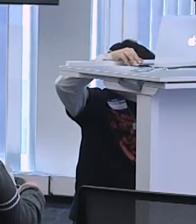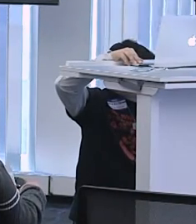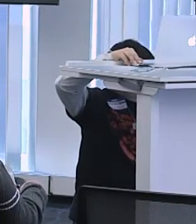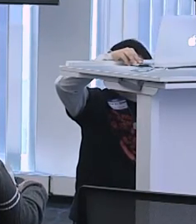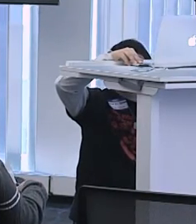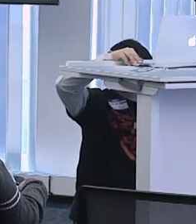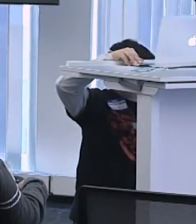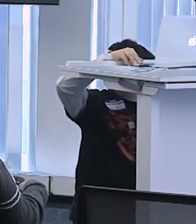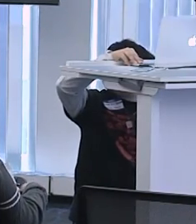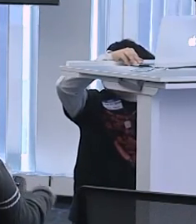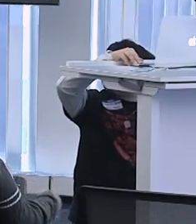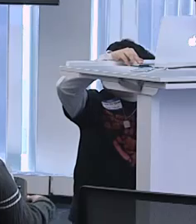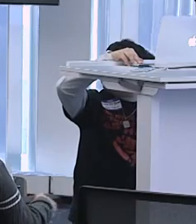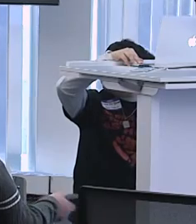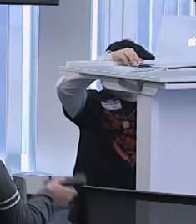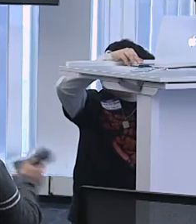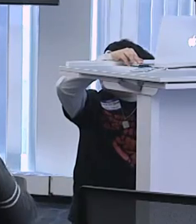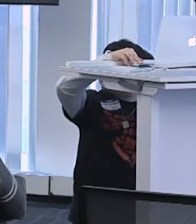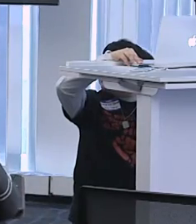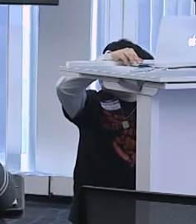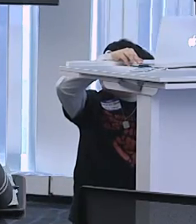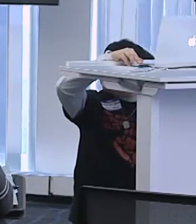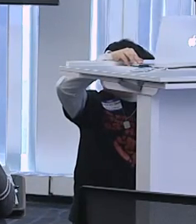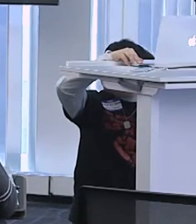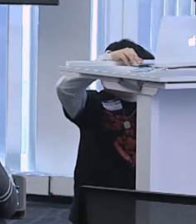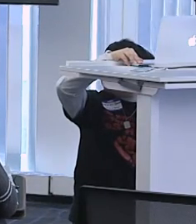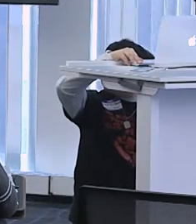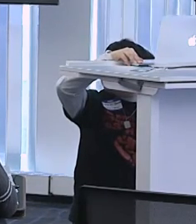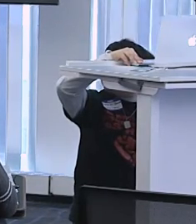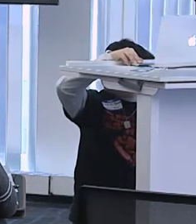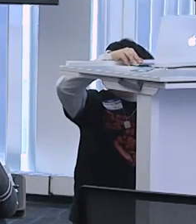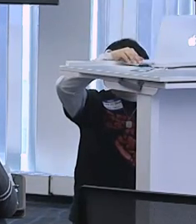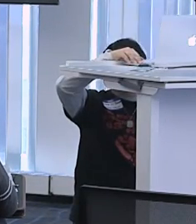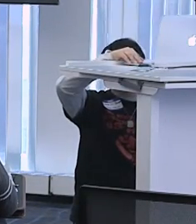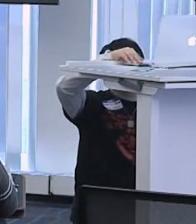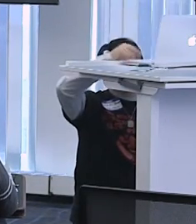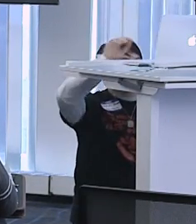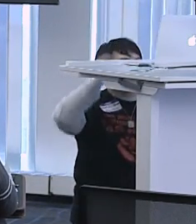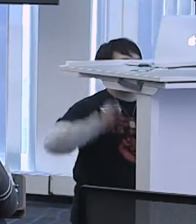generally believed to be compiled of normal people. Next one.